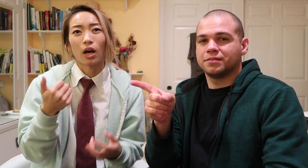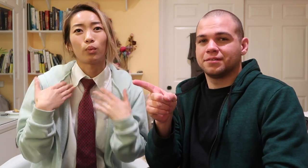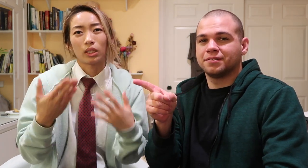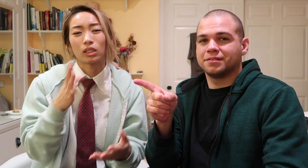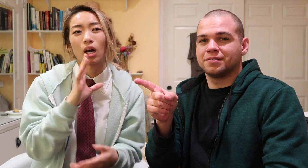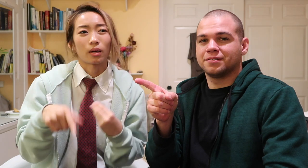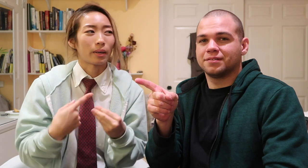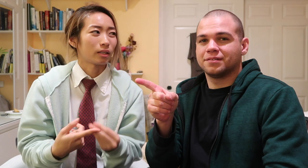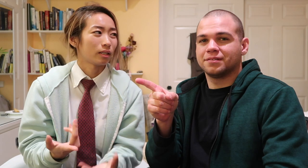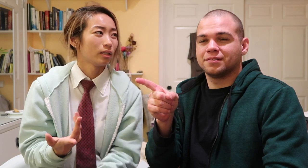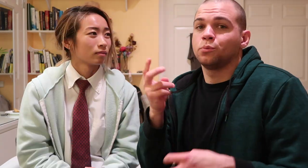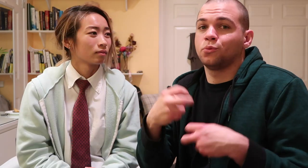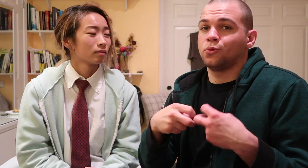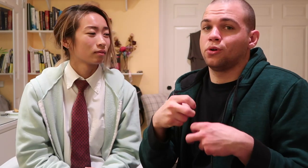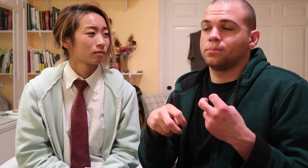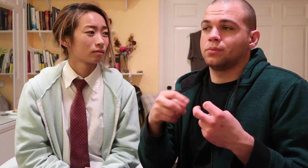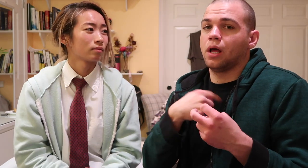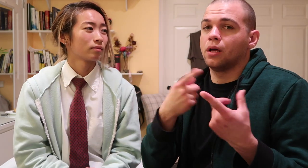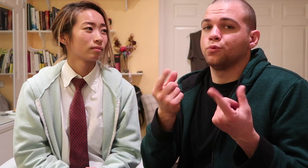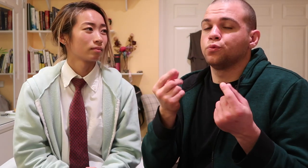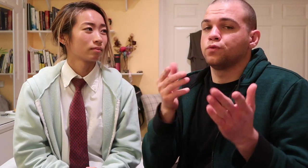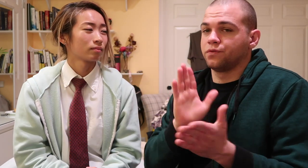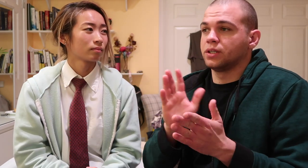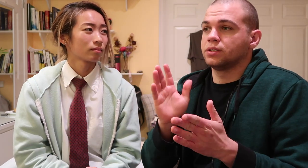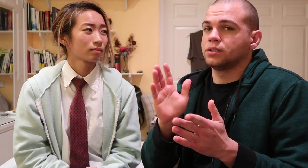willing to talk about it A problem that I do face